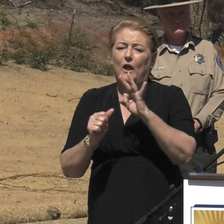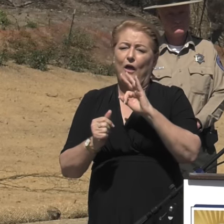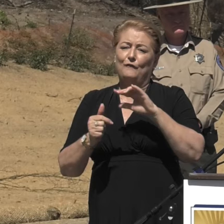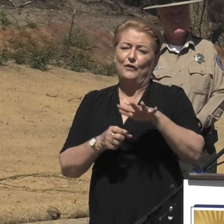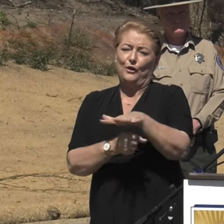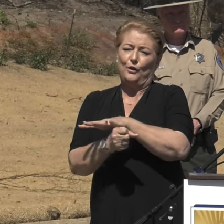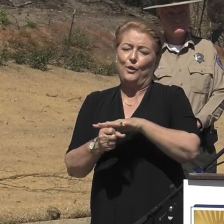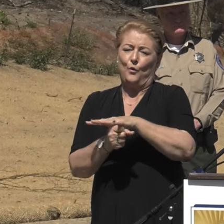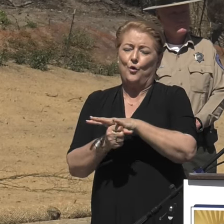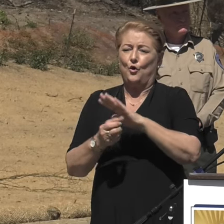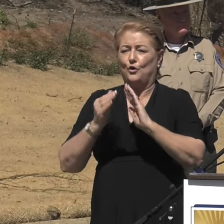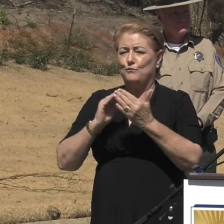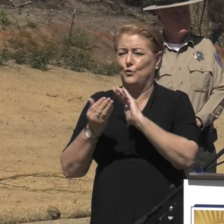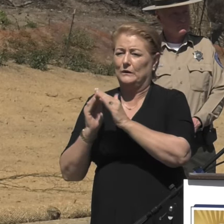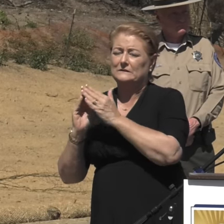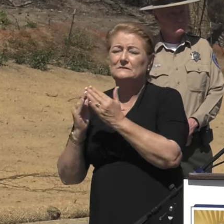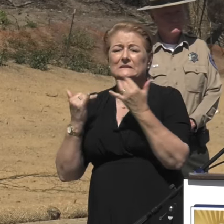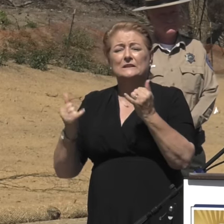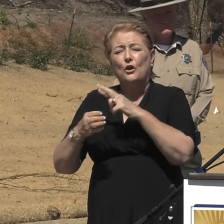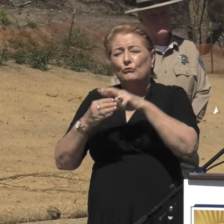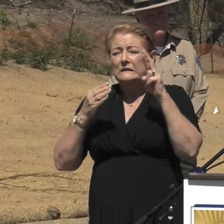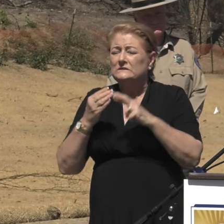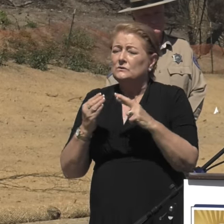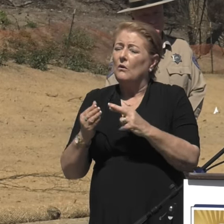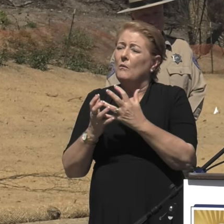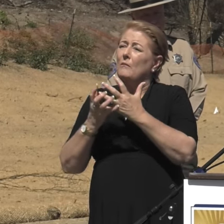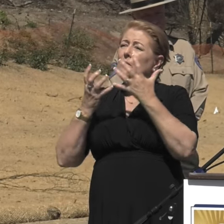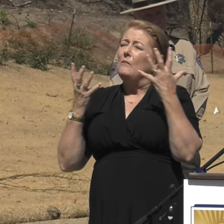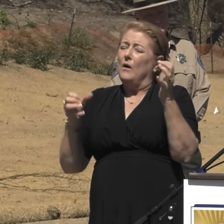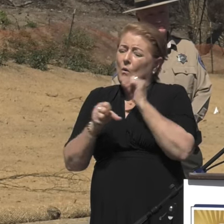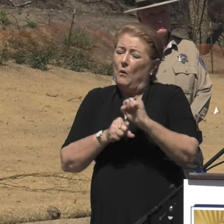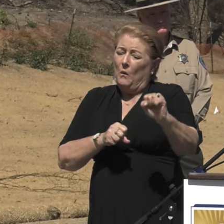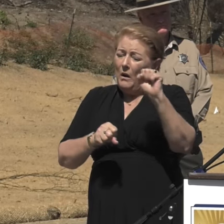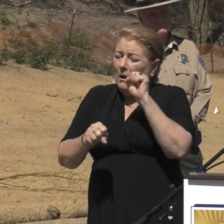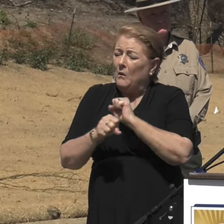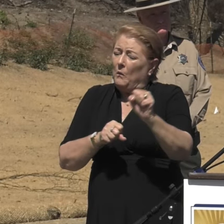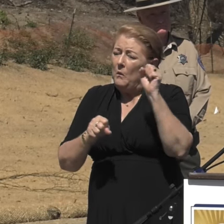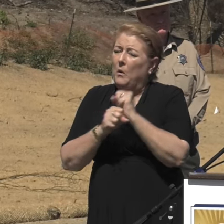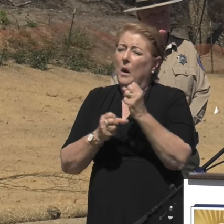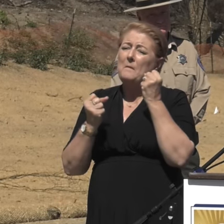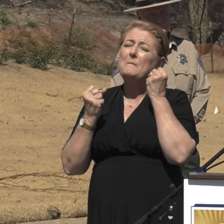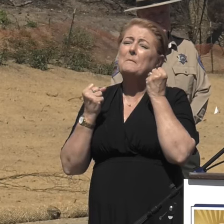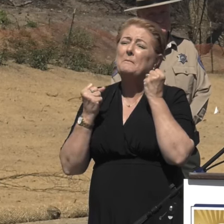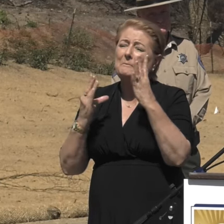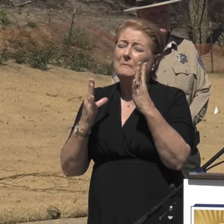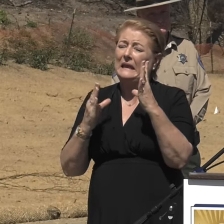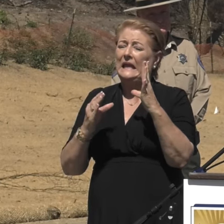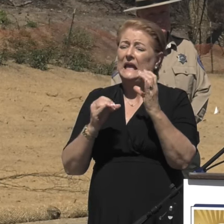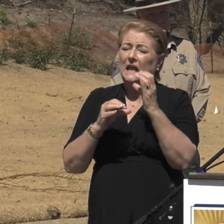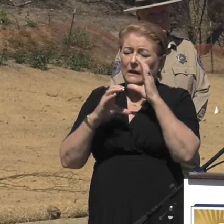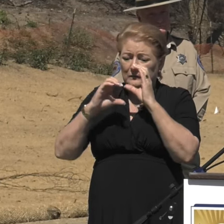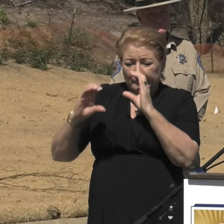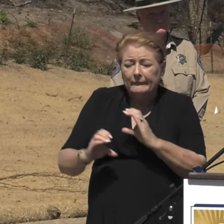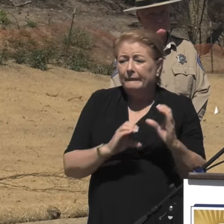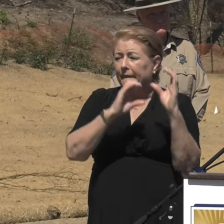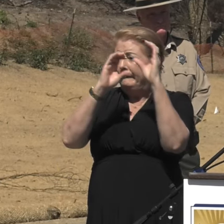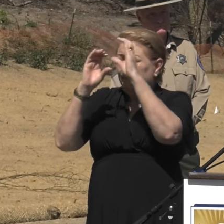Today is the result of a lot of hard work, and many long days for wildfire survivors,